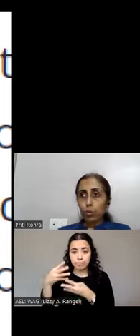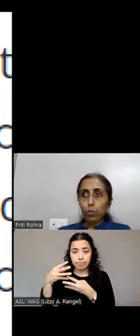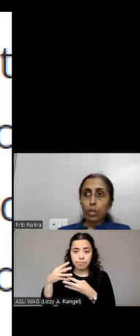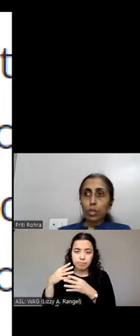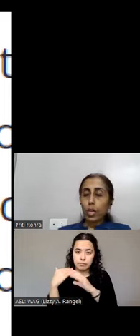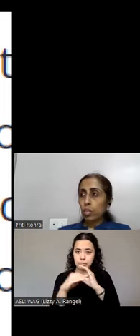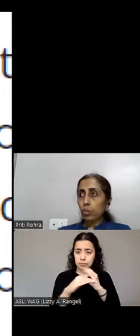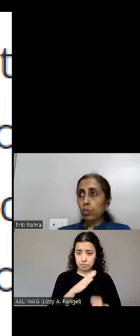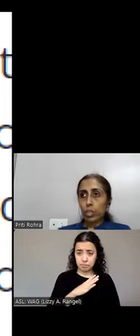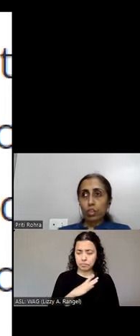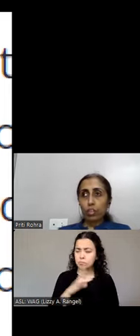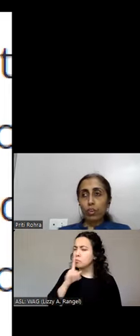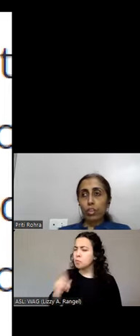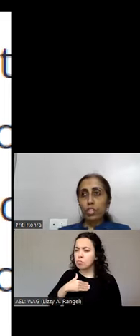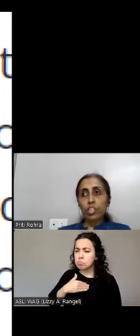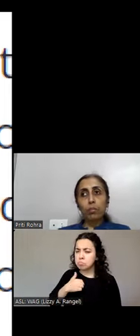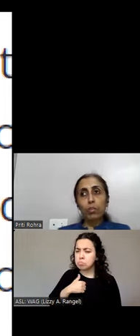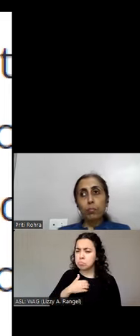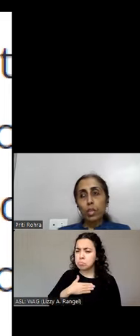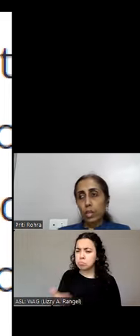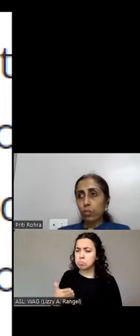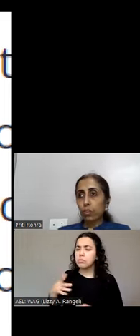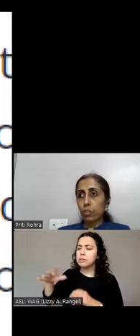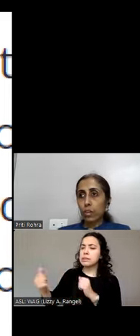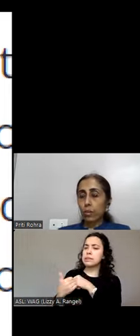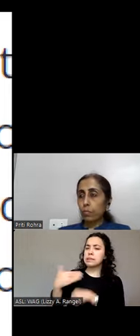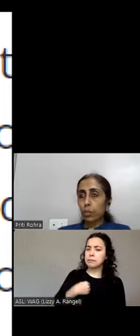you know, answer those questions if you can send them over to me I will, you know,